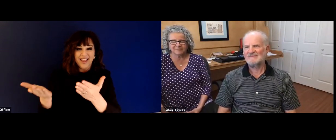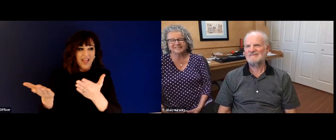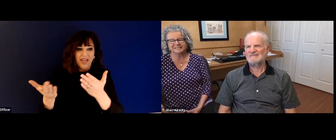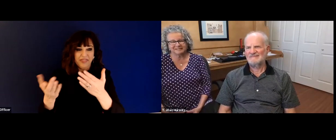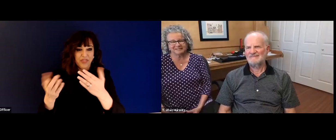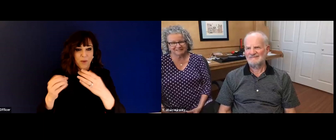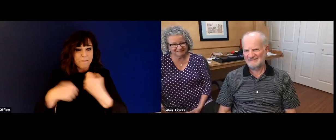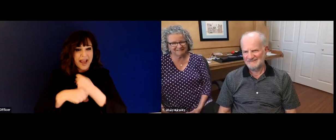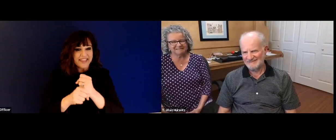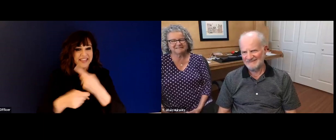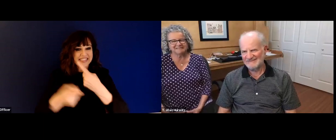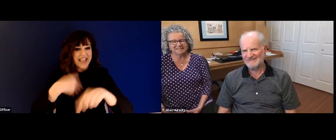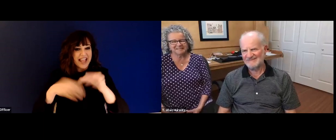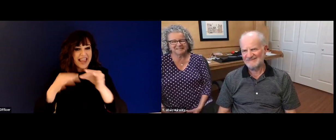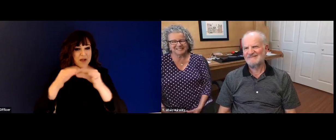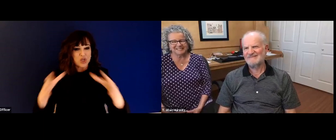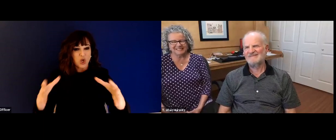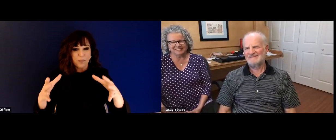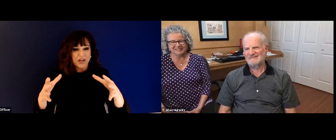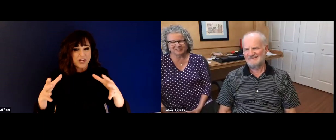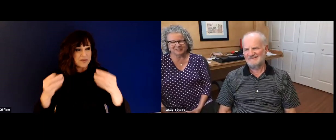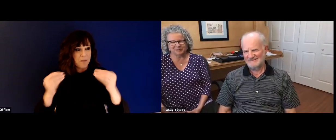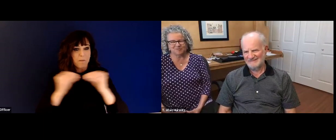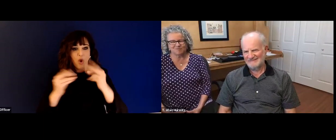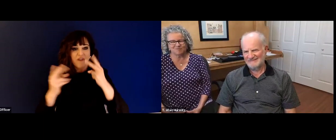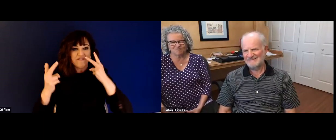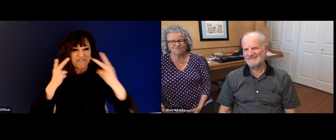interpreting field is such a huge field these days. And so I